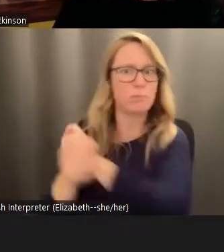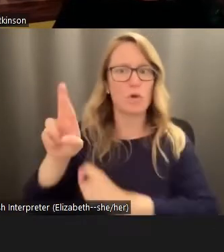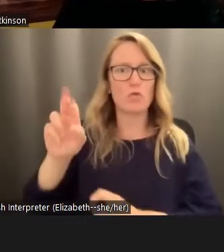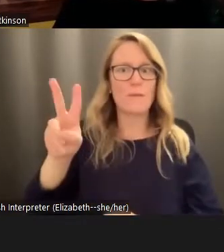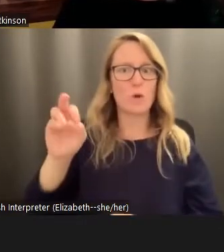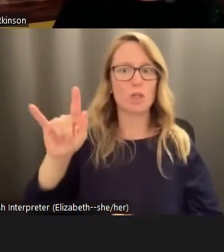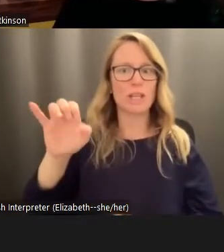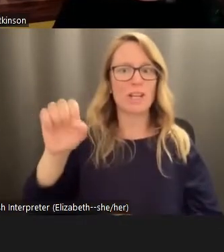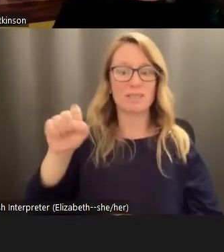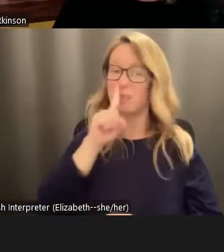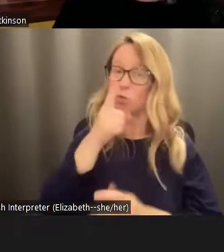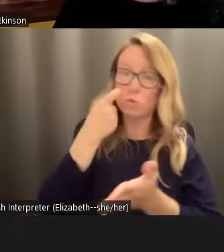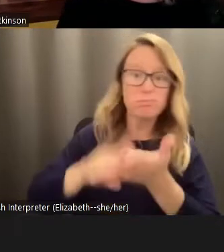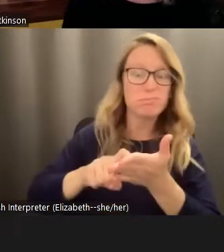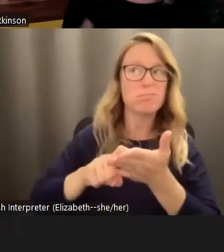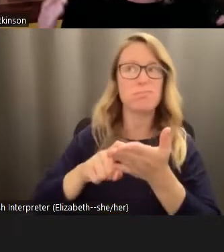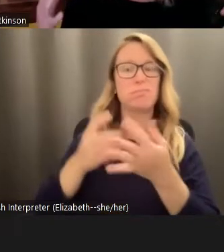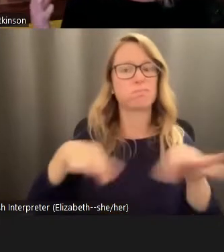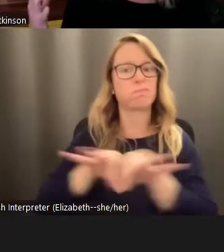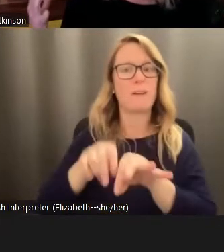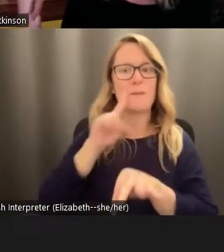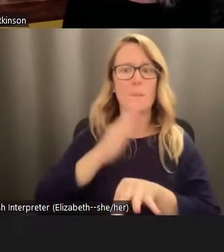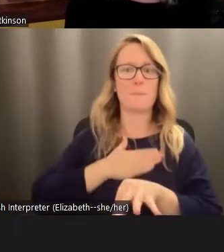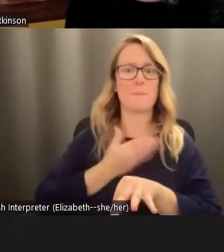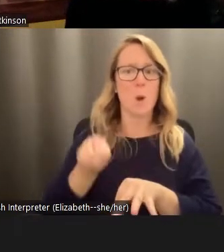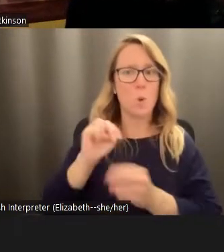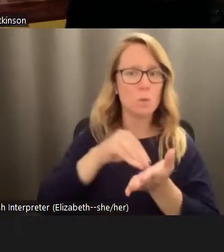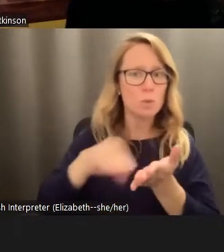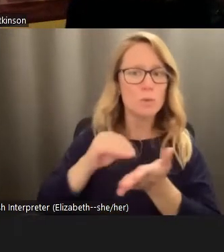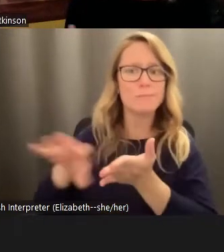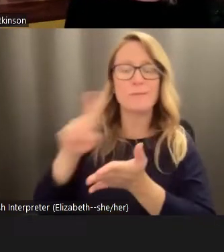essential for my own students and other climate activists and